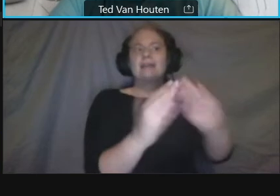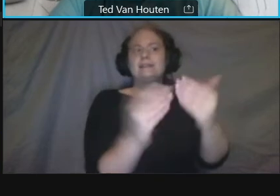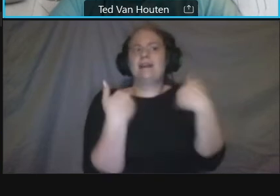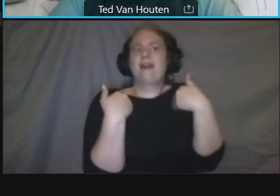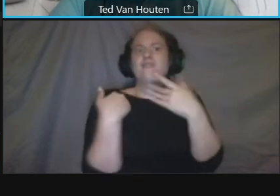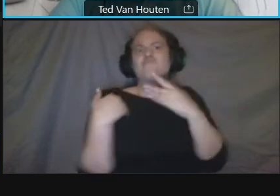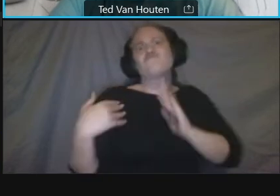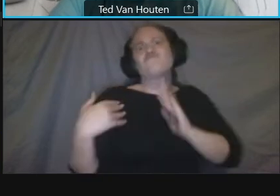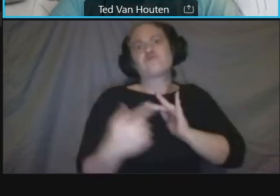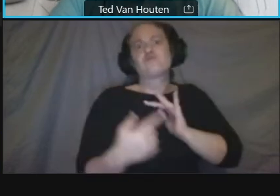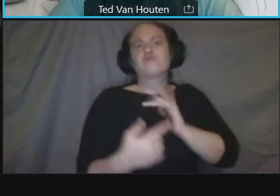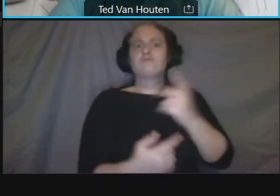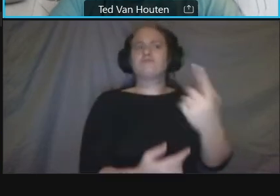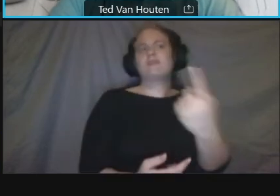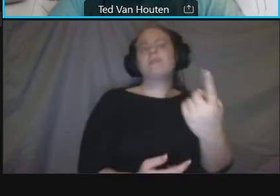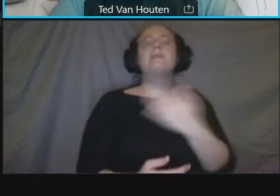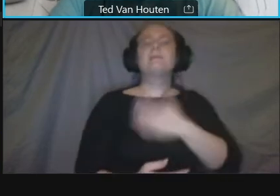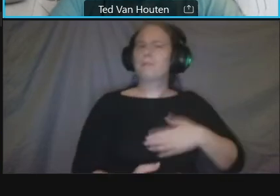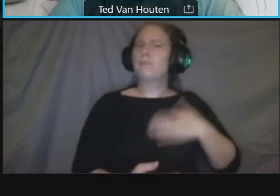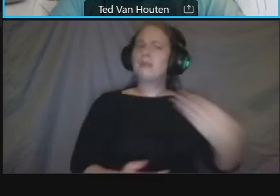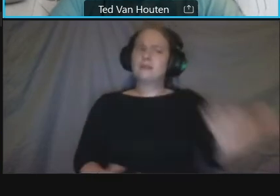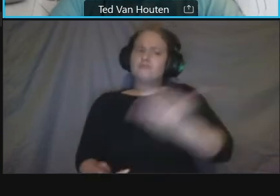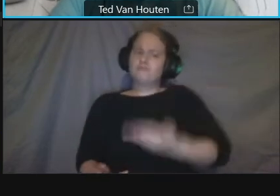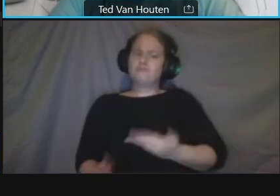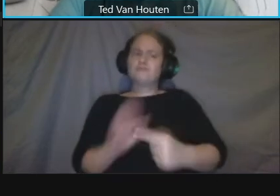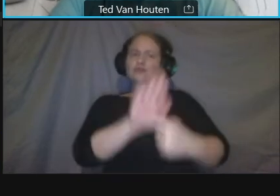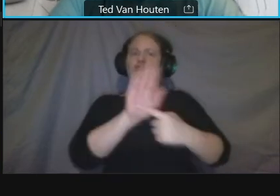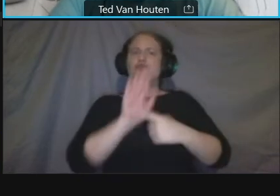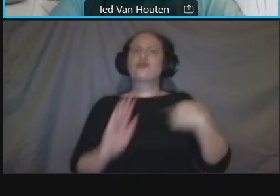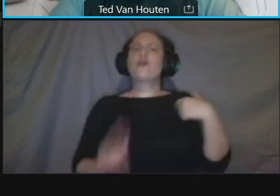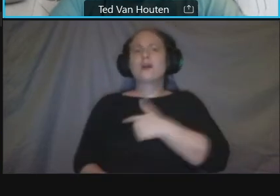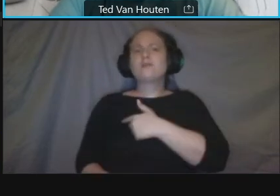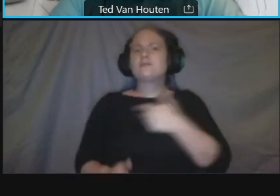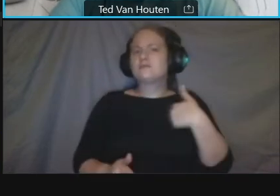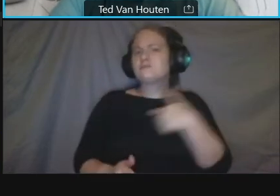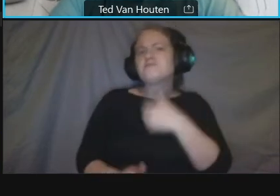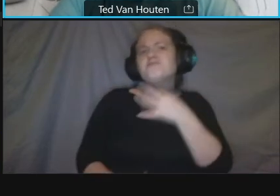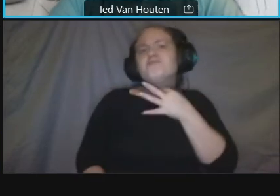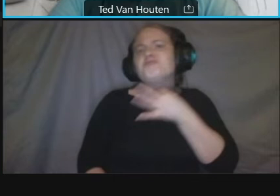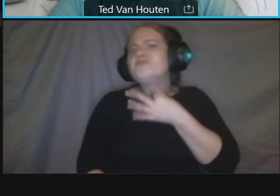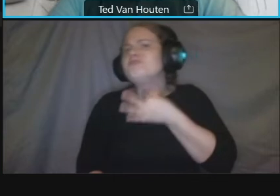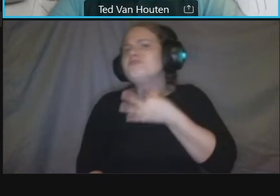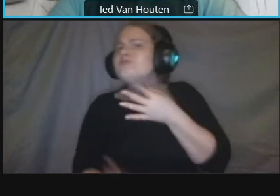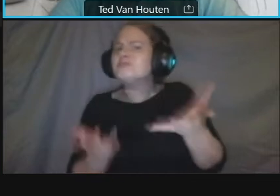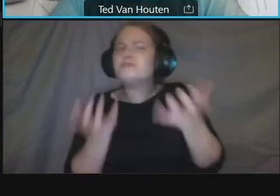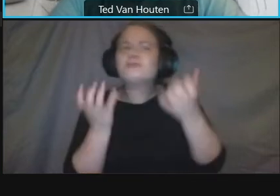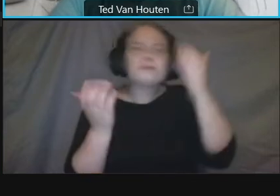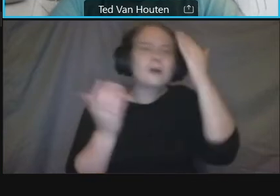the public so um i think if you want to um if you want to share with us um specifically what types